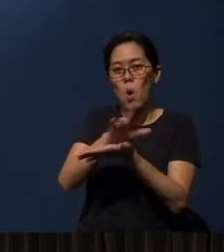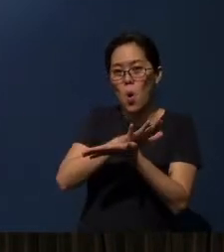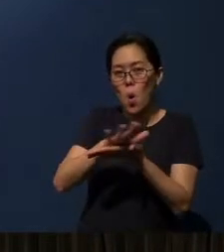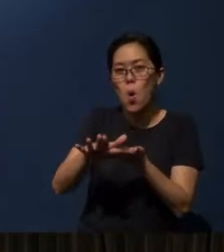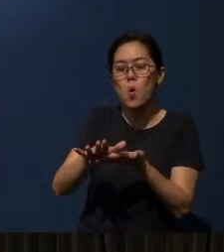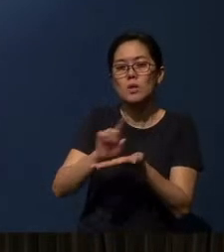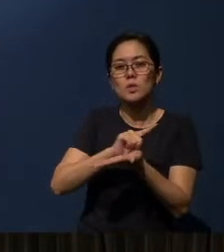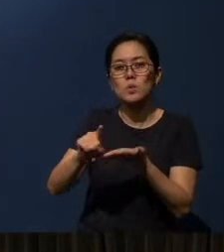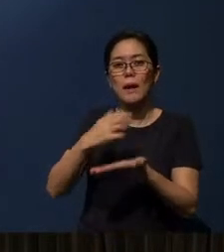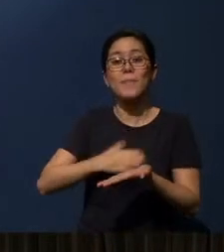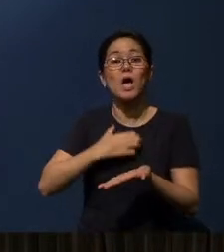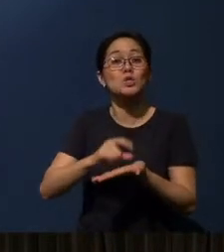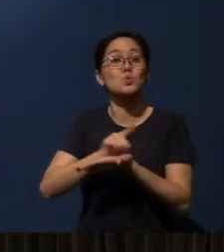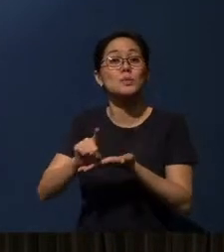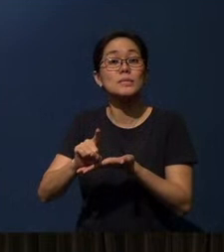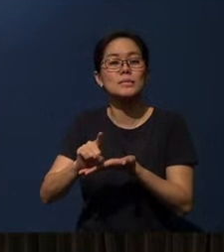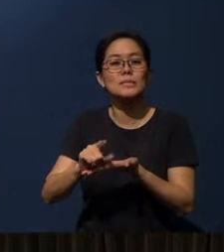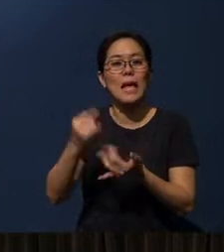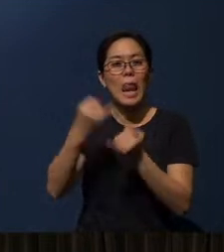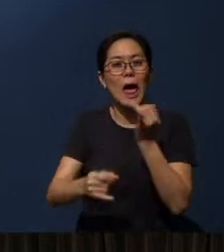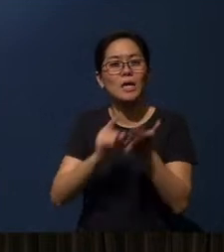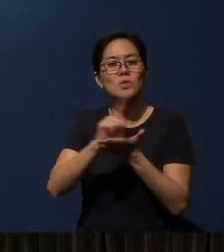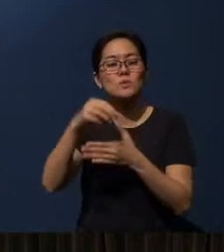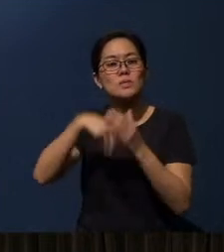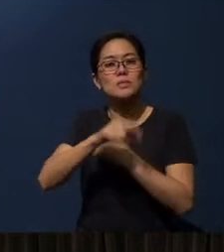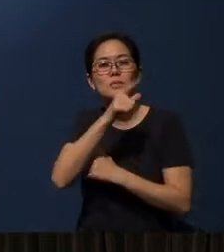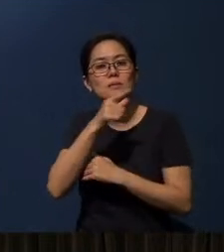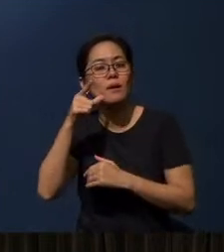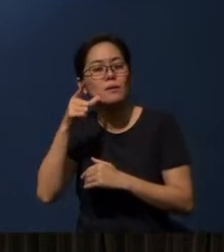or the last week of Lent, which is the week in which we have